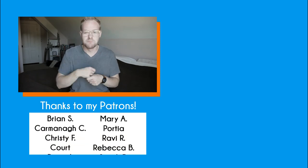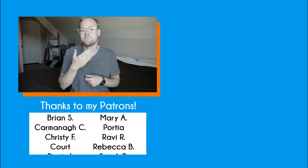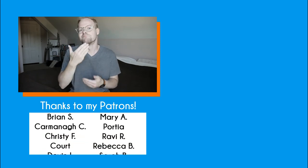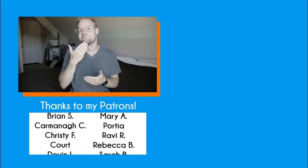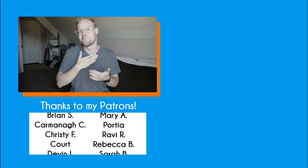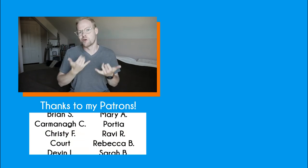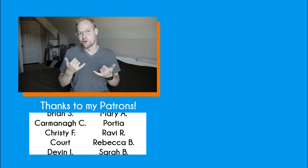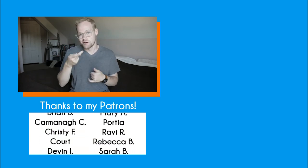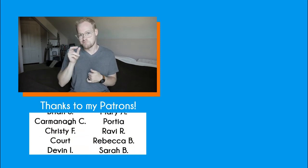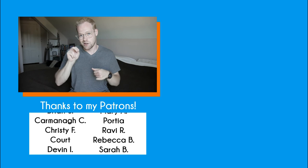Thank you to my current Patrons.